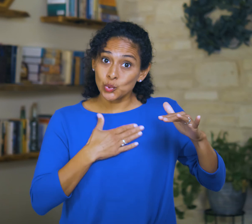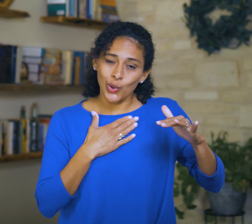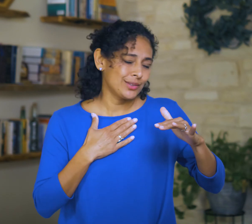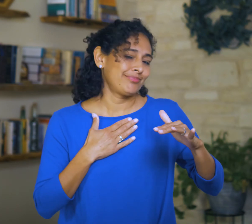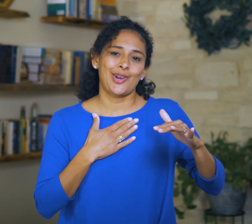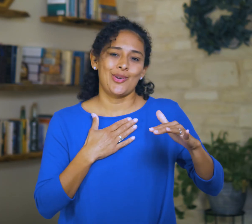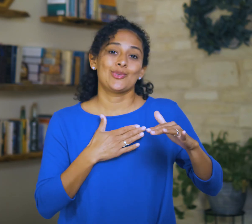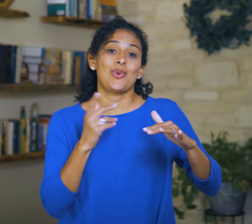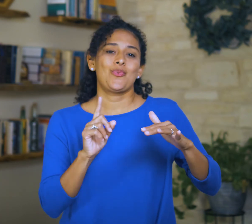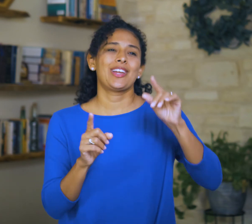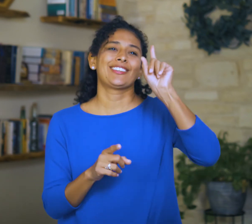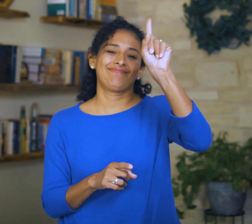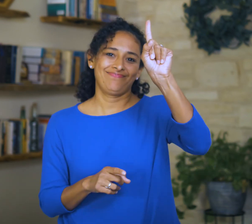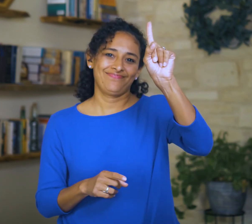He is where the joy is!